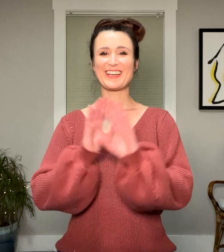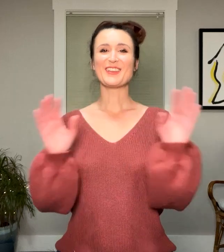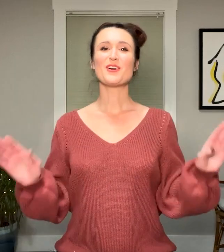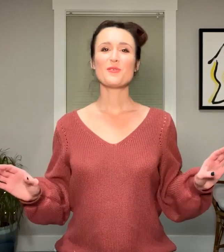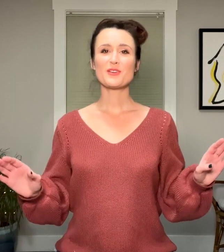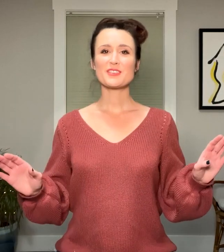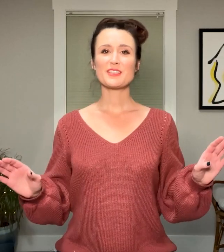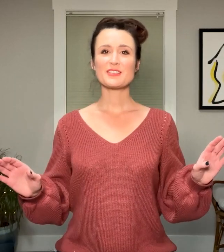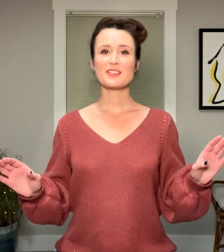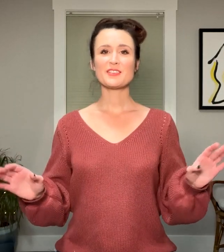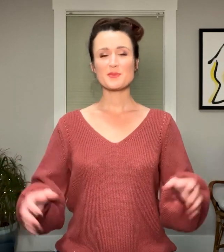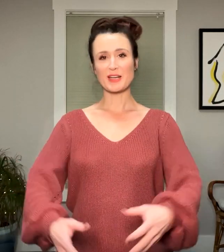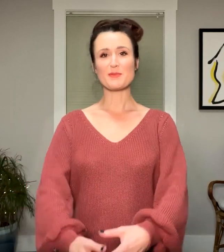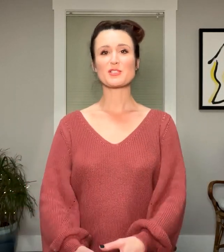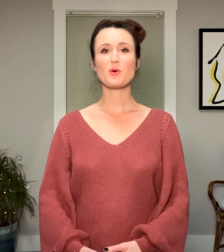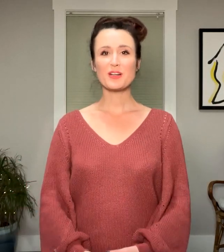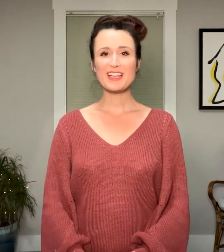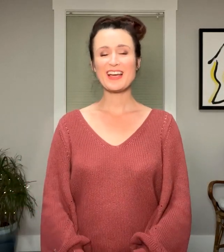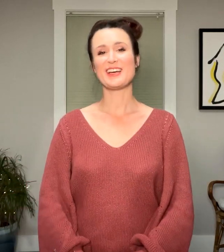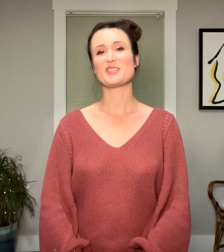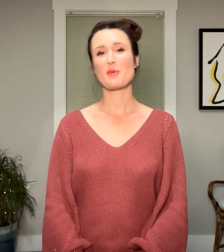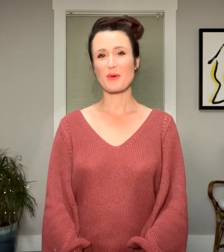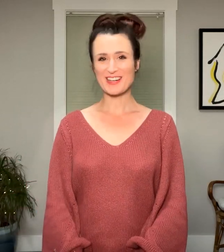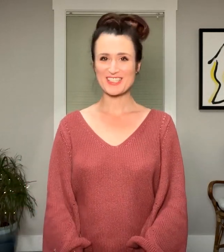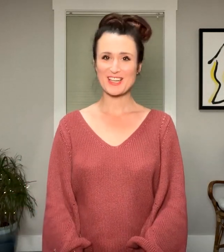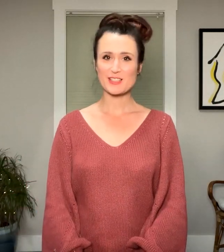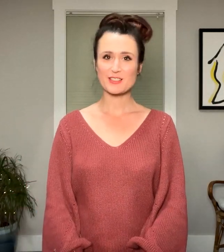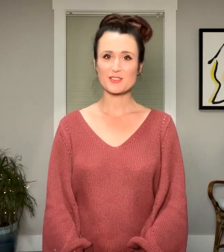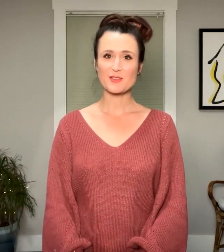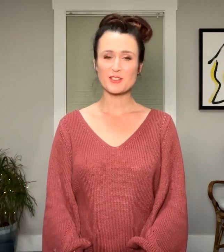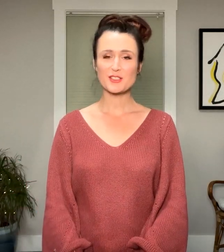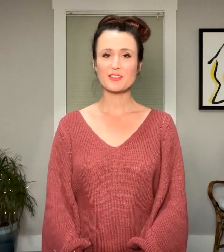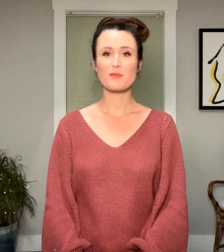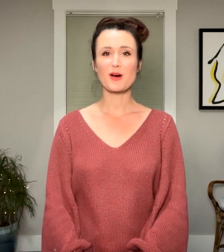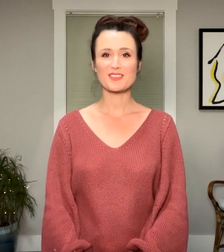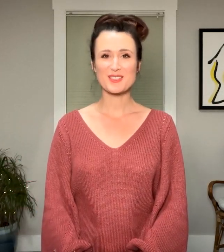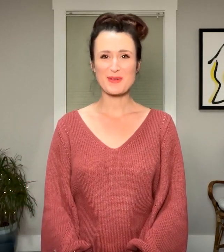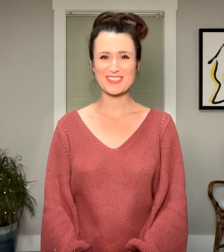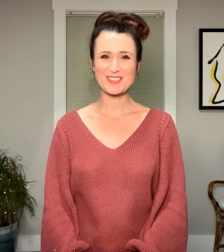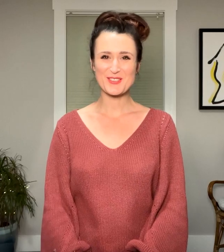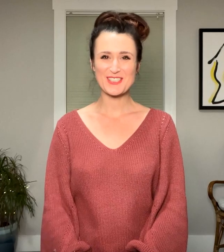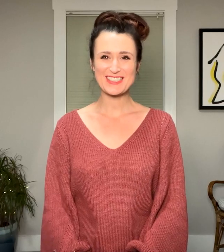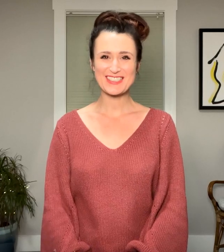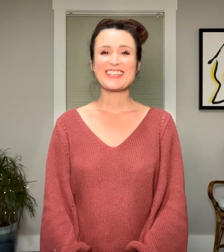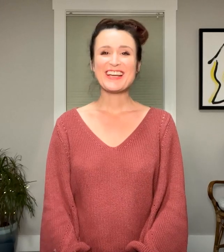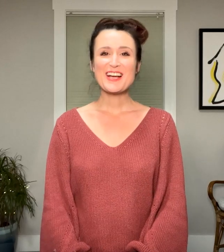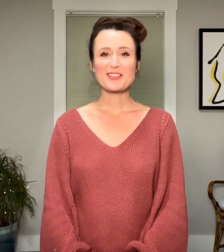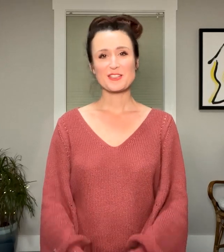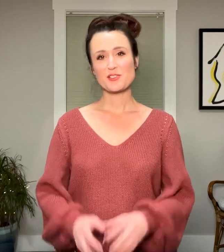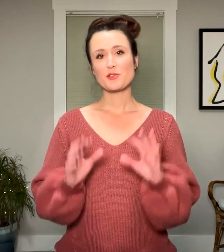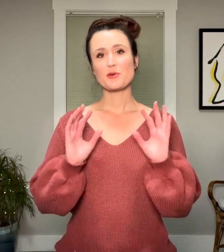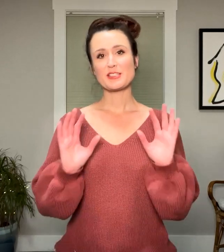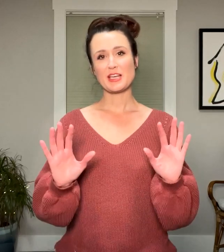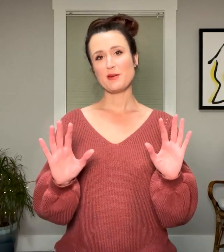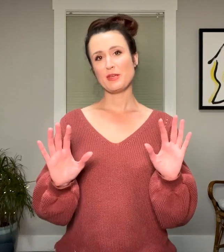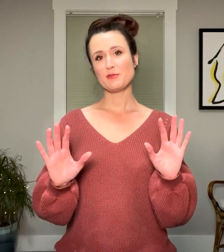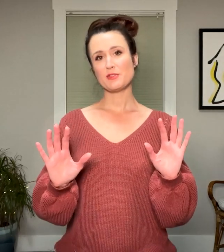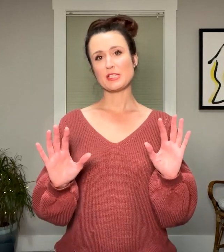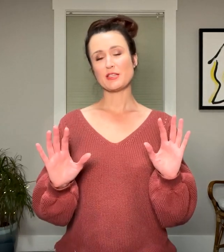Hello Earth Citizens! My name is Courtney and I'm a Brain Education instructor from Boston, Massachusetts. Today, I'd like to show you a ten minute routine